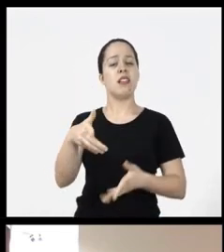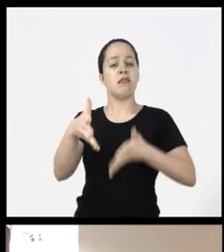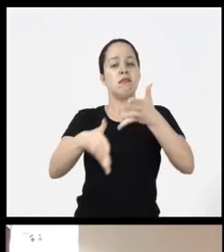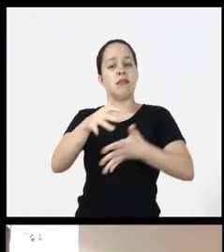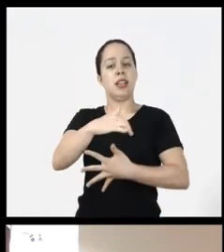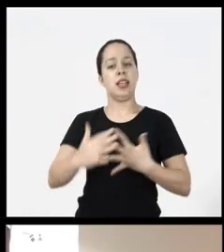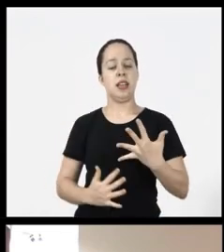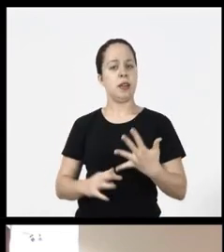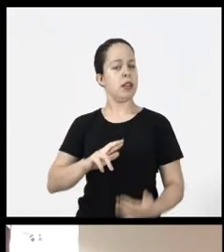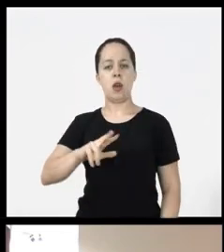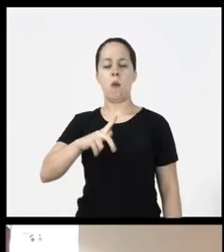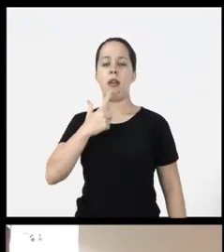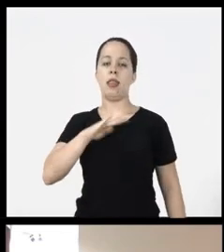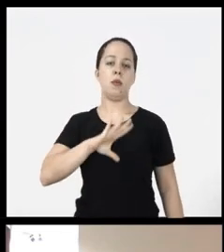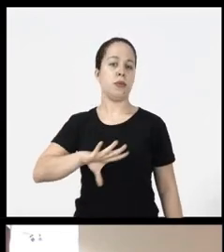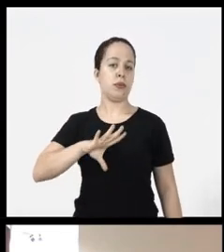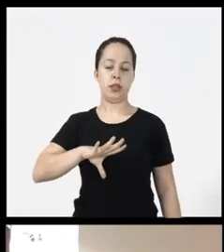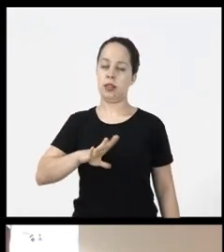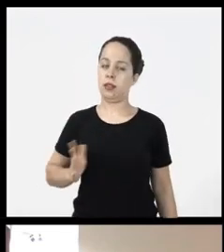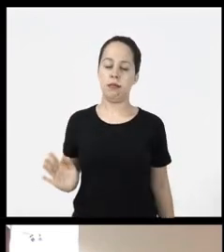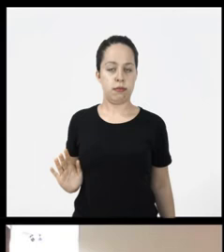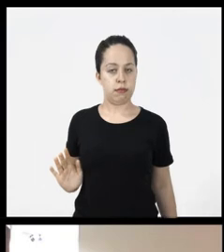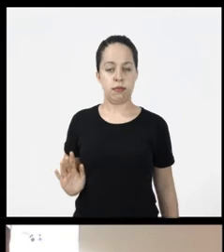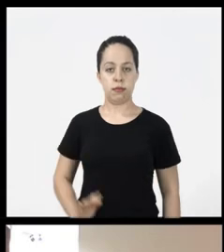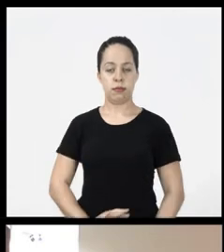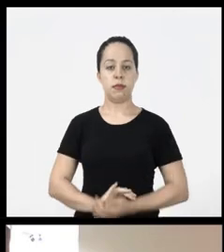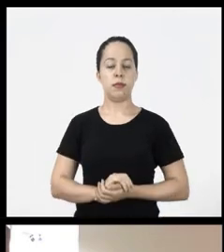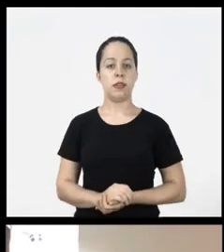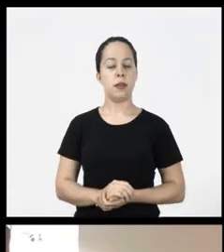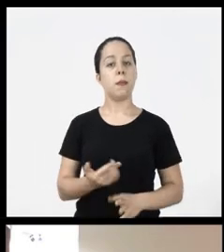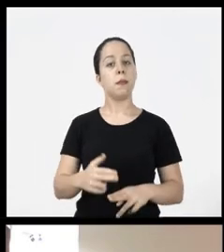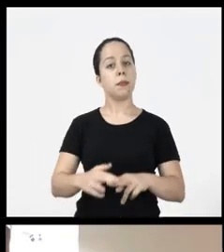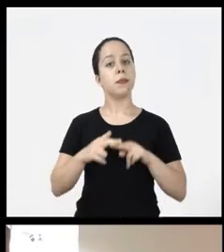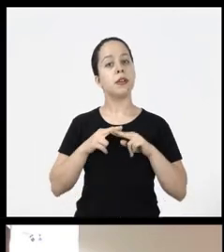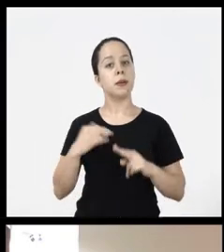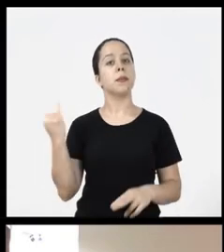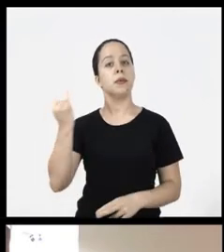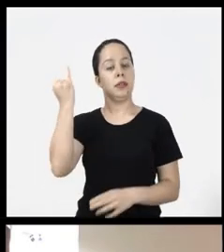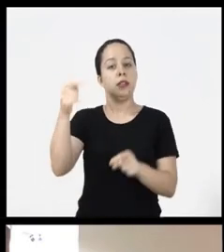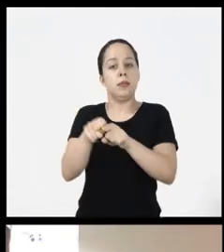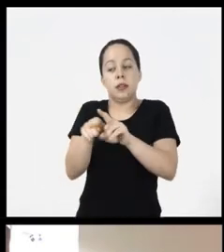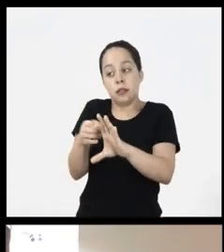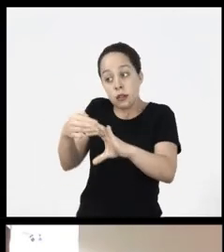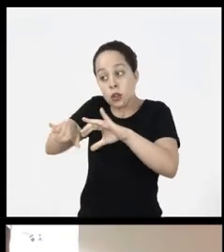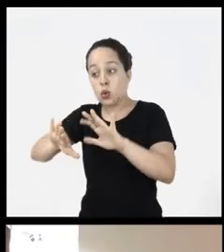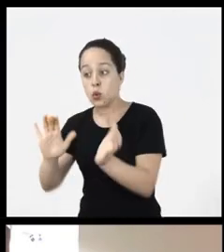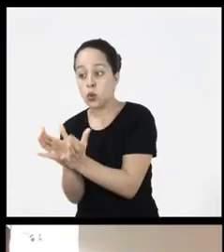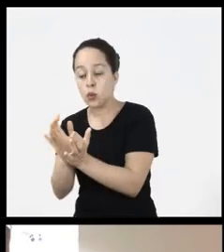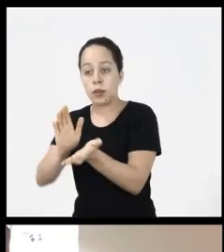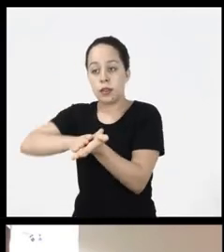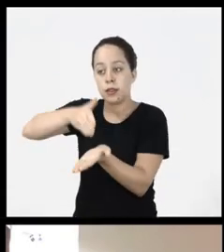people is libras and not Portuguese, so it is also important to send to team